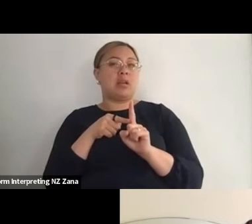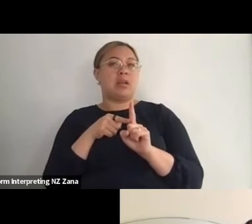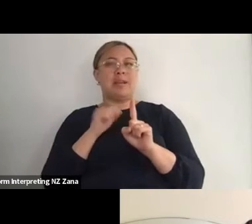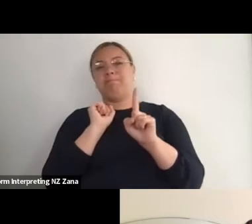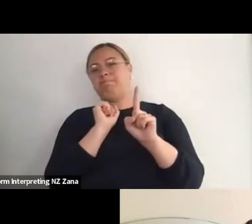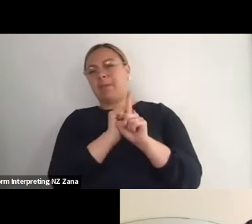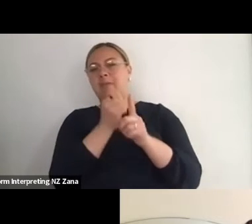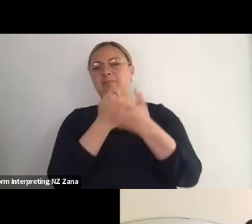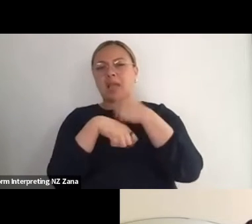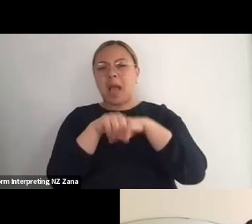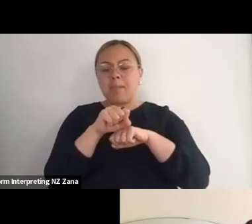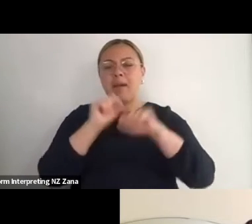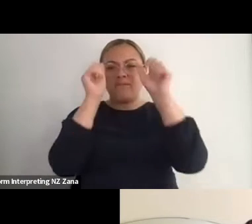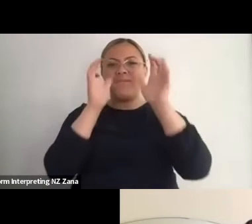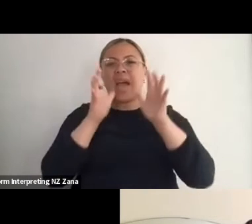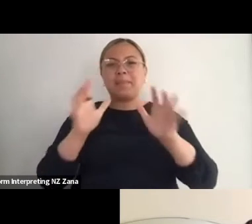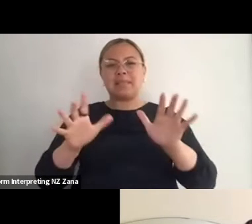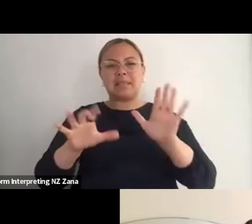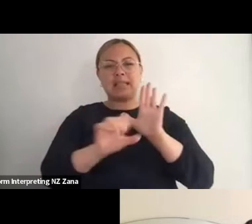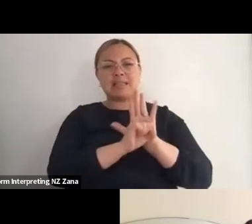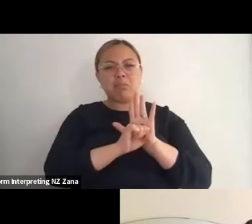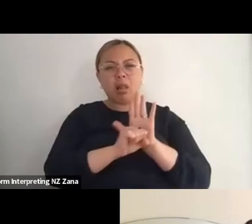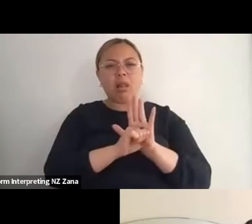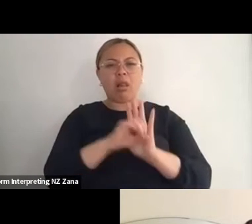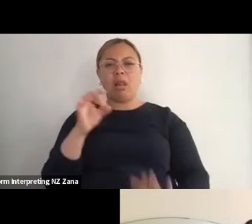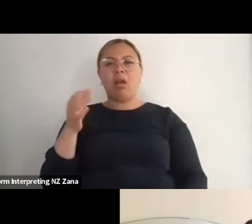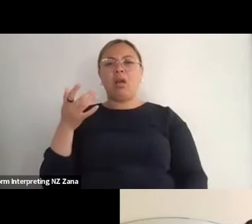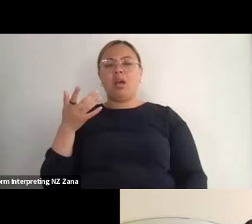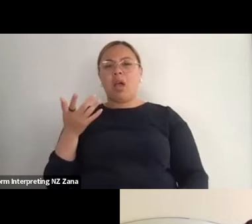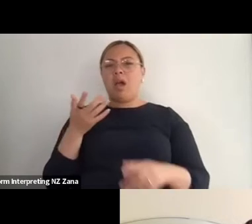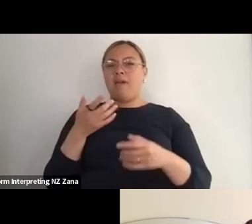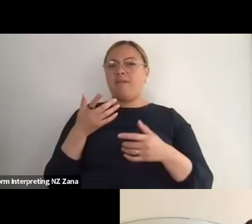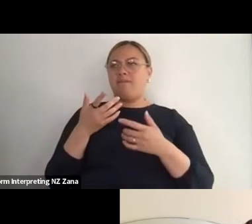like what he represents and what he means to these tribute artists, rather than what he actually